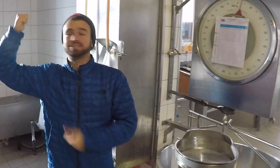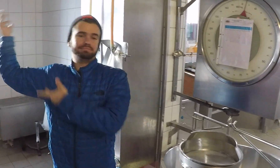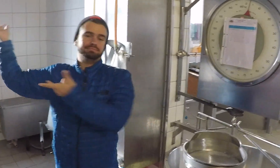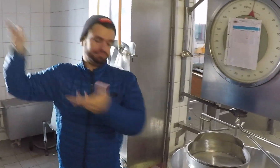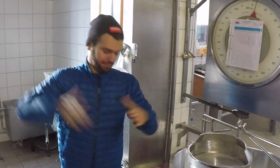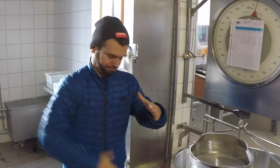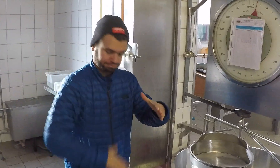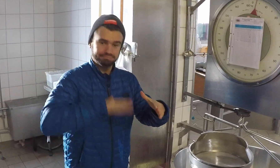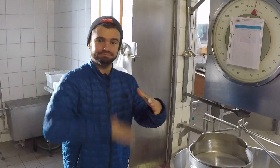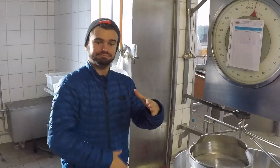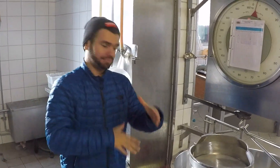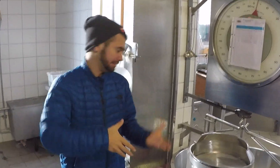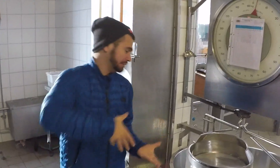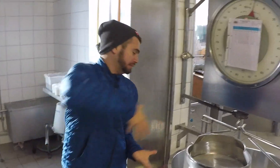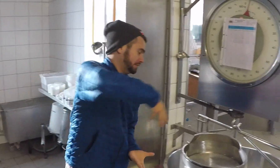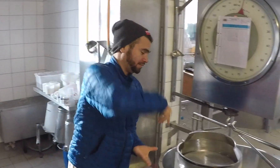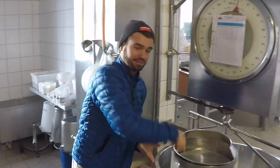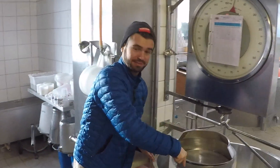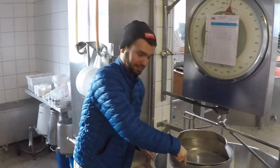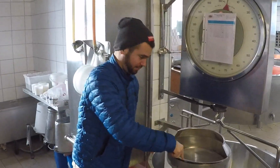They took all milk and weighted its milk.